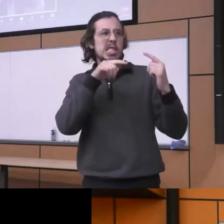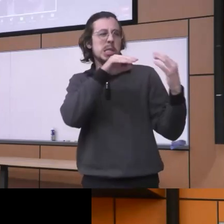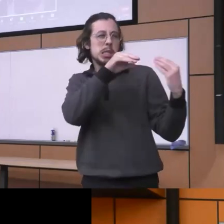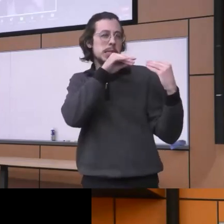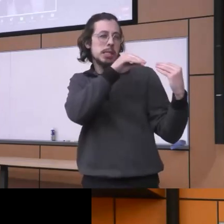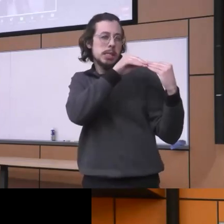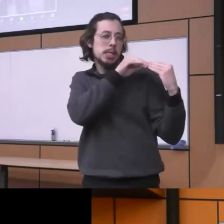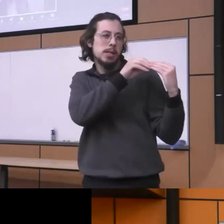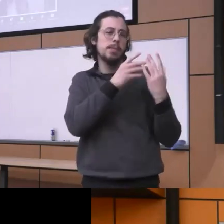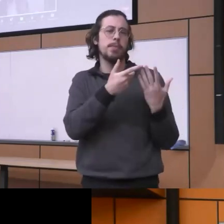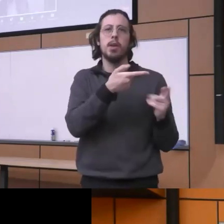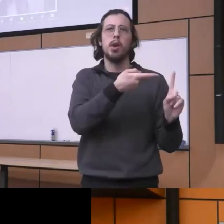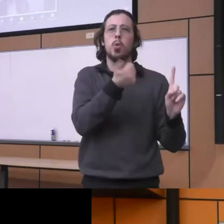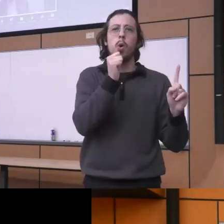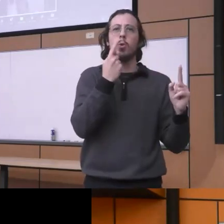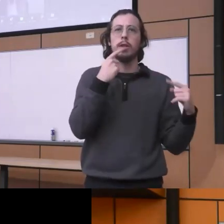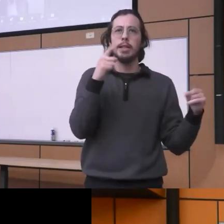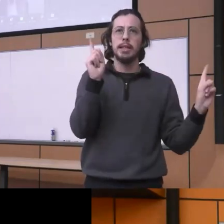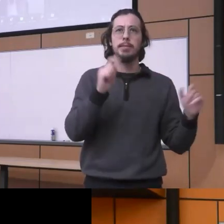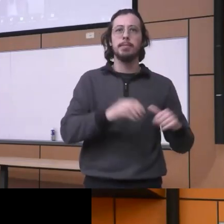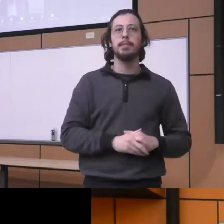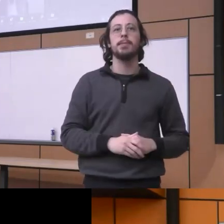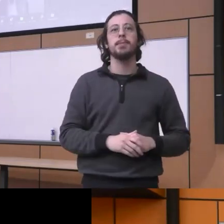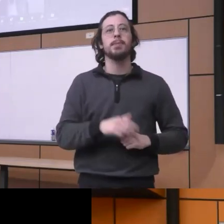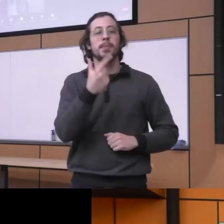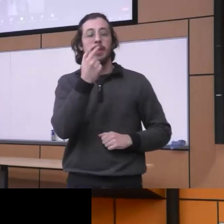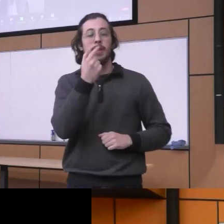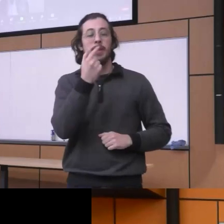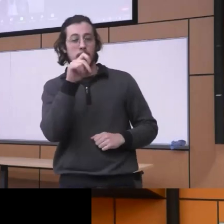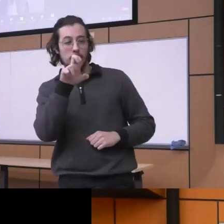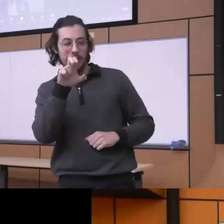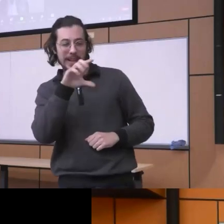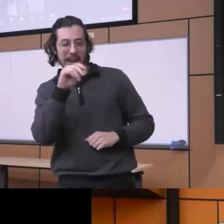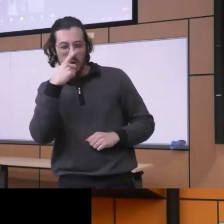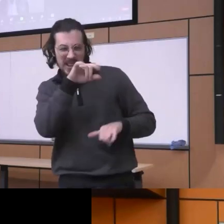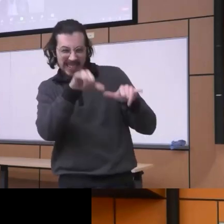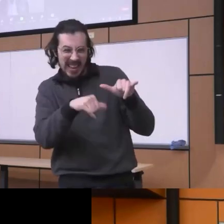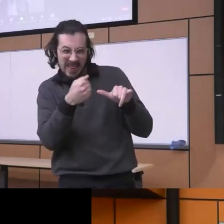know it's not going to get you anywhere if I can keep you for just a couple more minutes away the